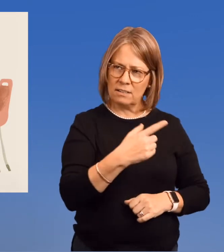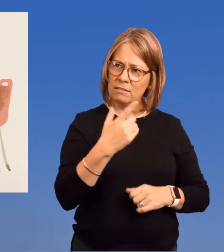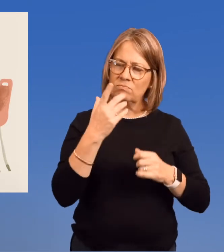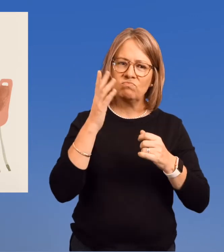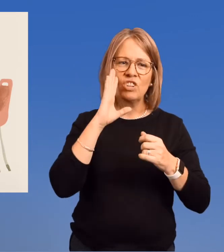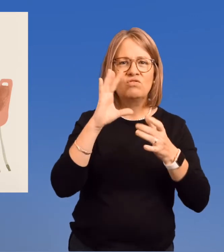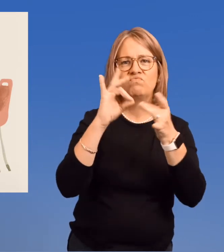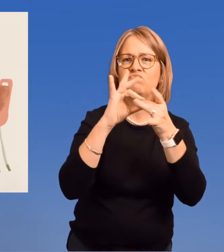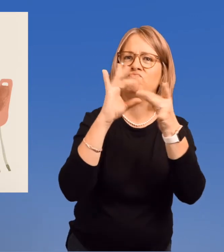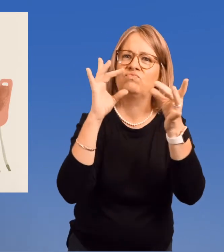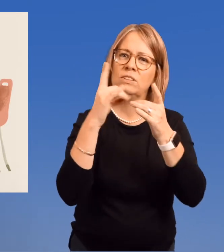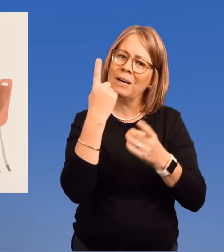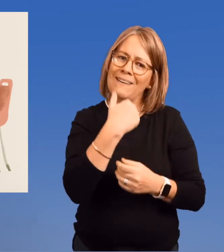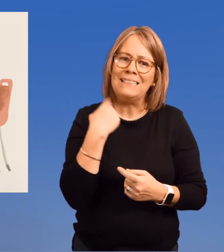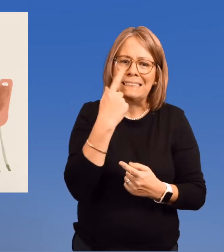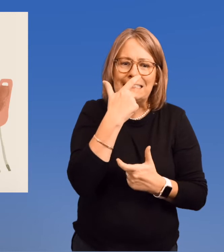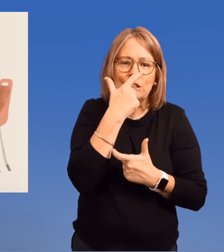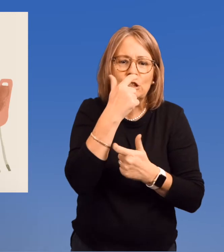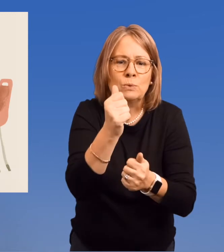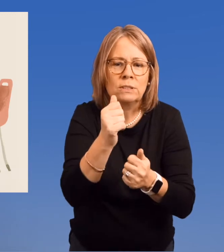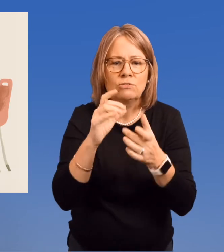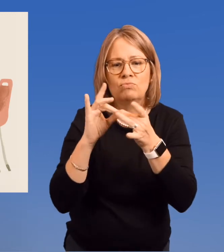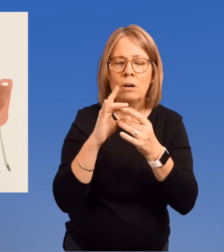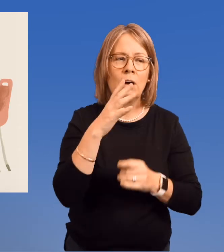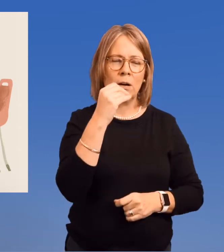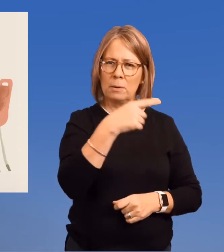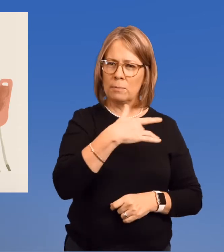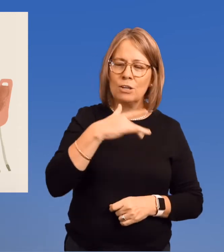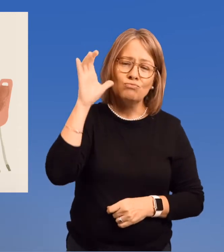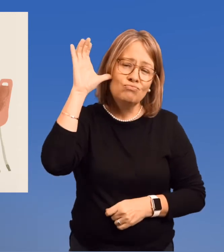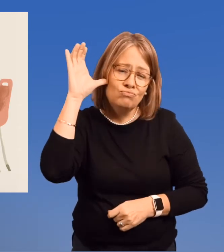She spoke only when she had something interesting to say,